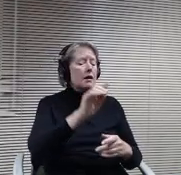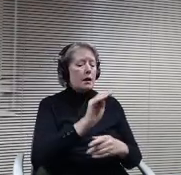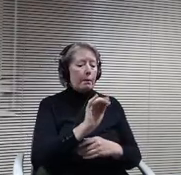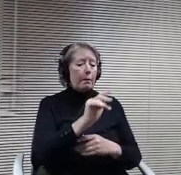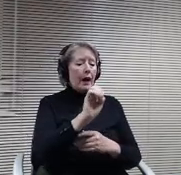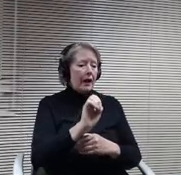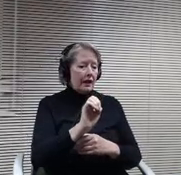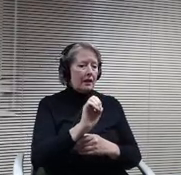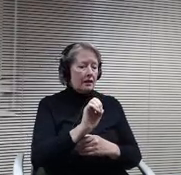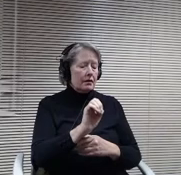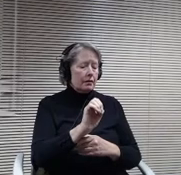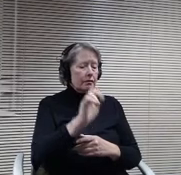Create any comments or questions on that.